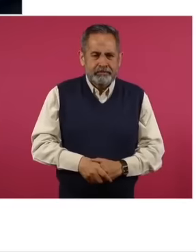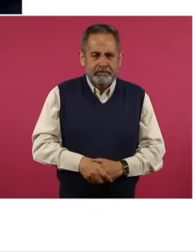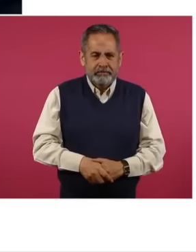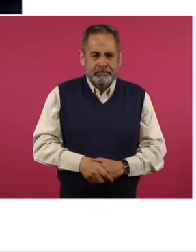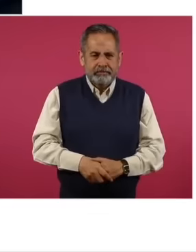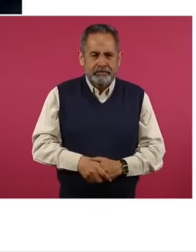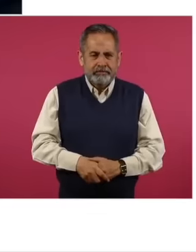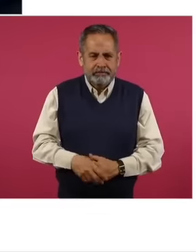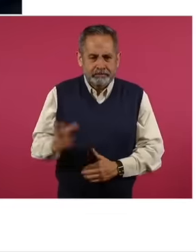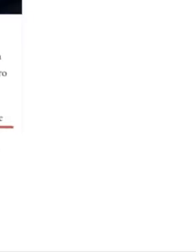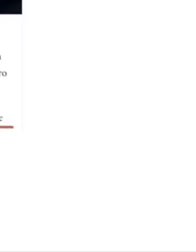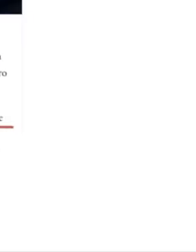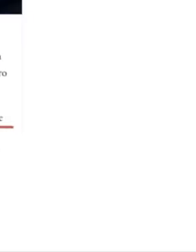because he is the one who puts the